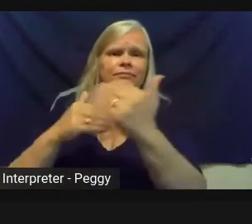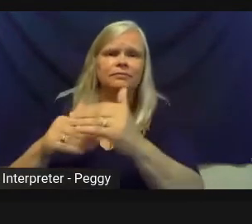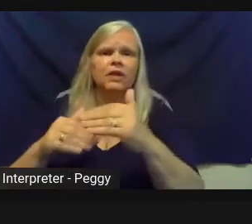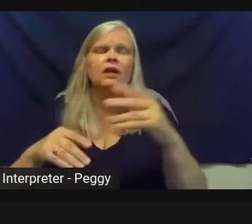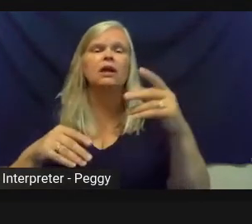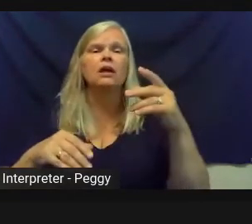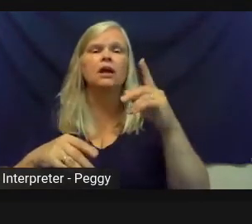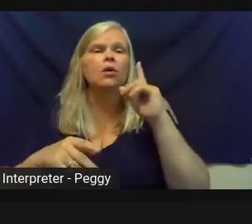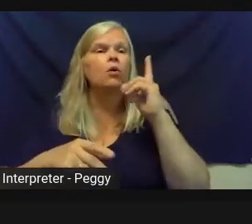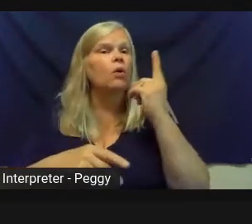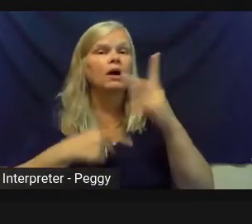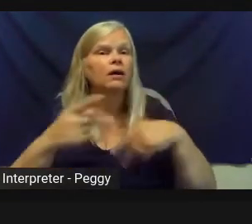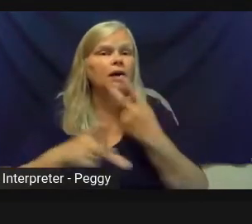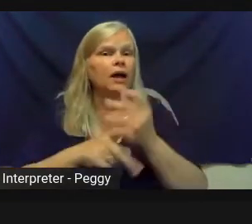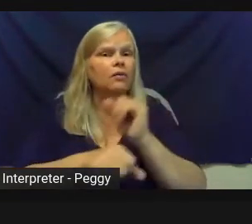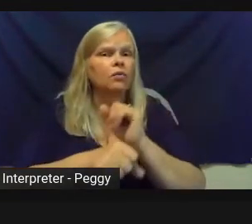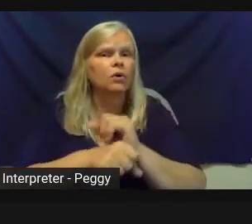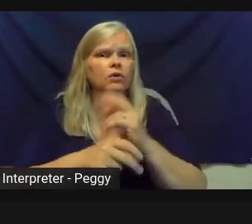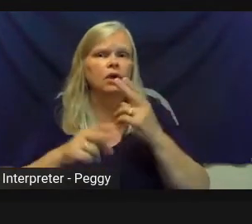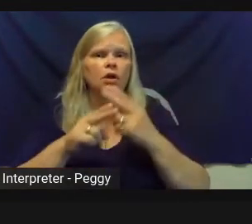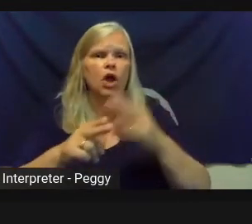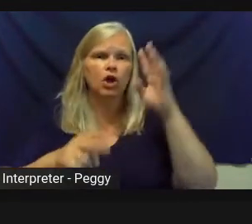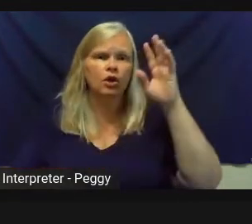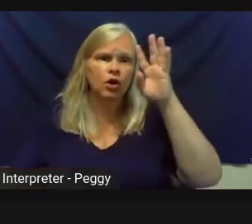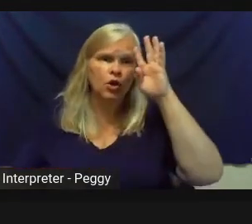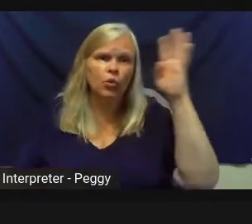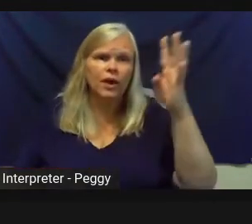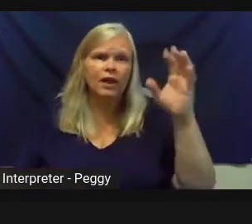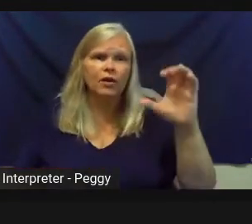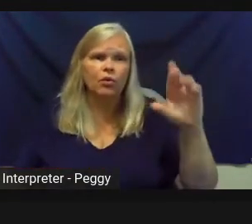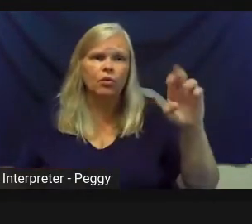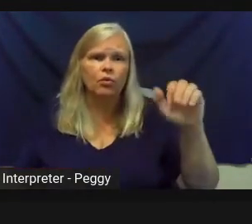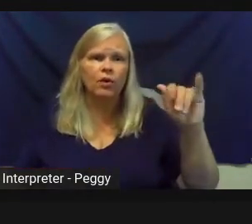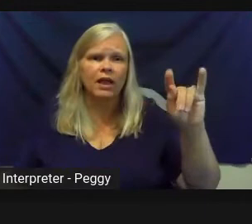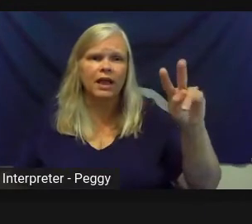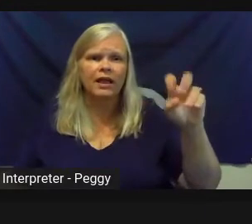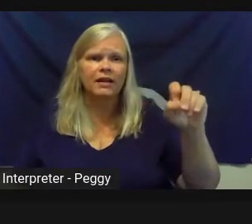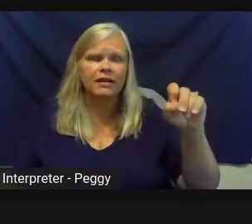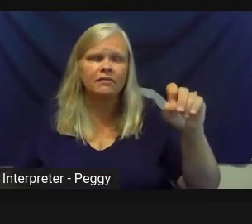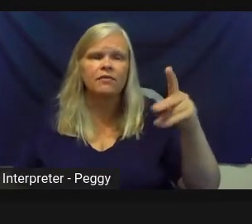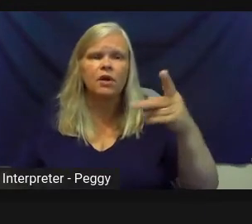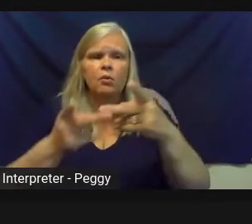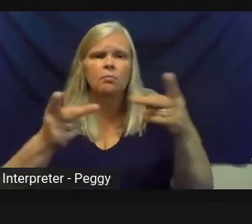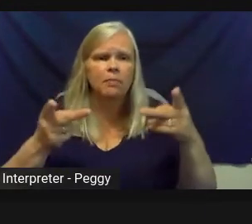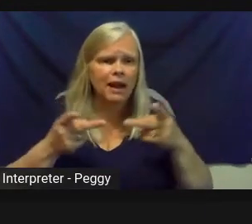Creative Places Project Grant. These are very small amounts of money, up to $2500, but